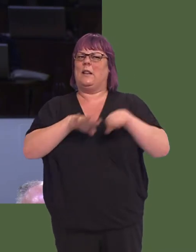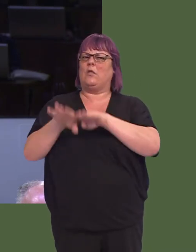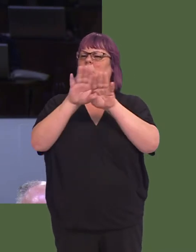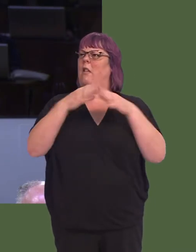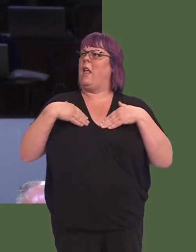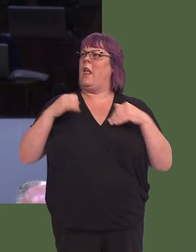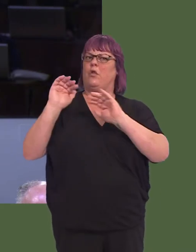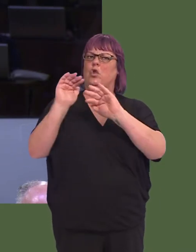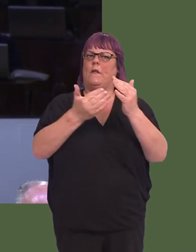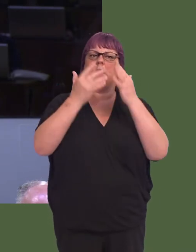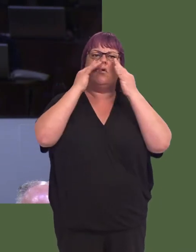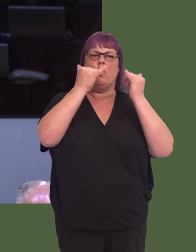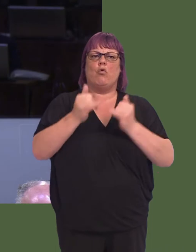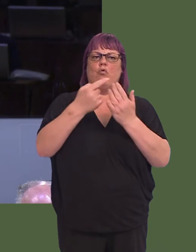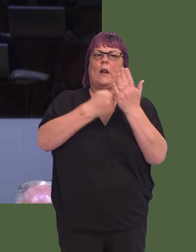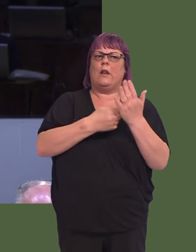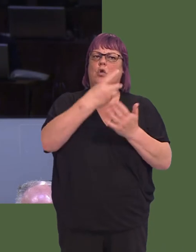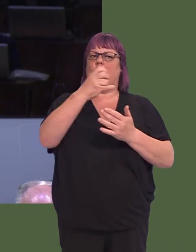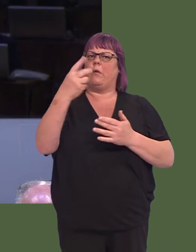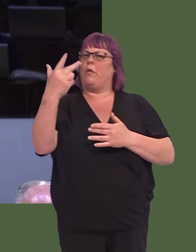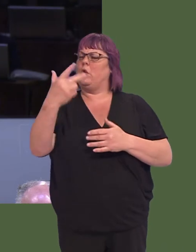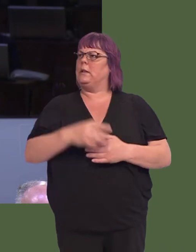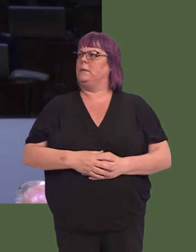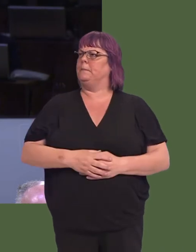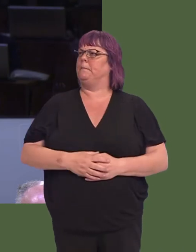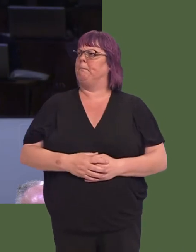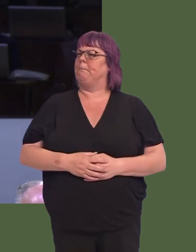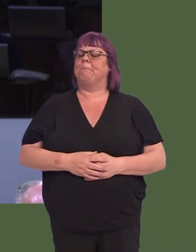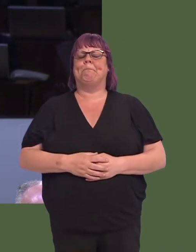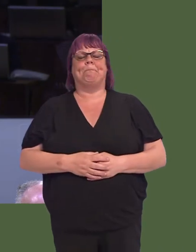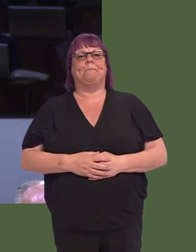in following the National Health Service (Pharmaceutical Services) (Wales) Regulations 2013, in spite